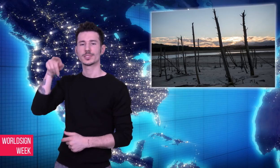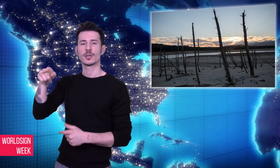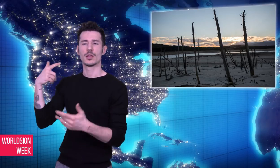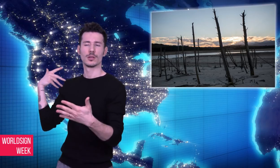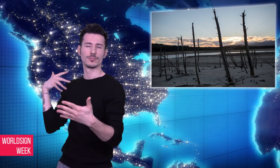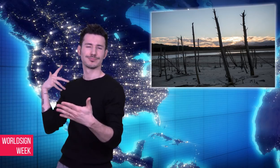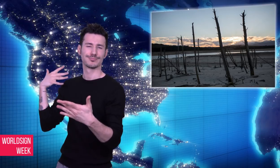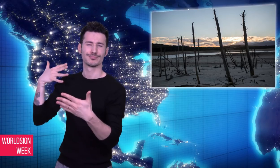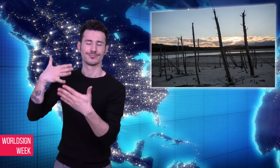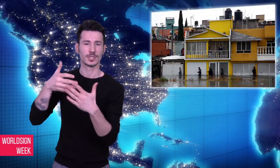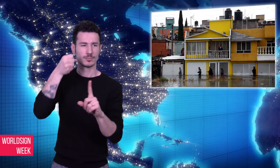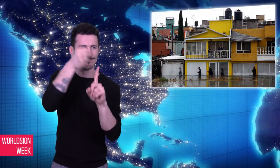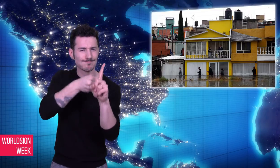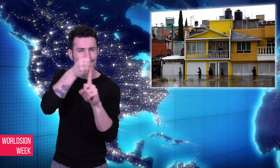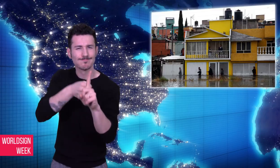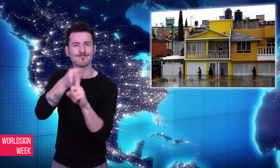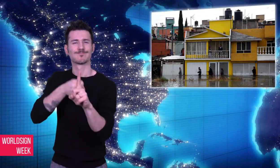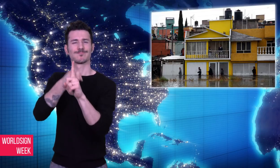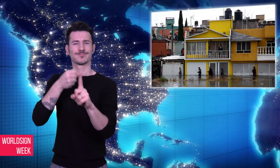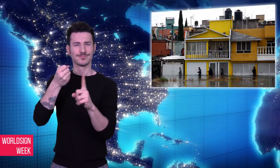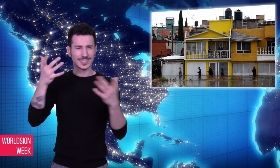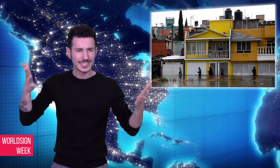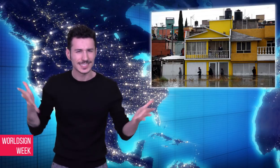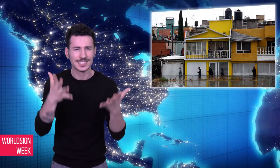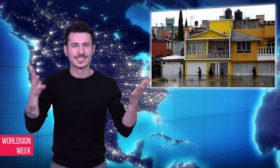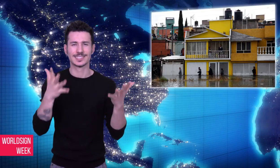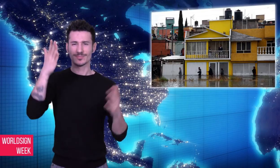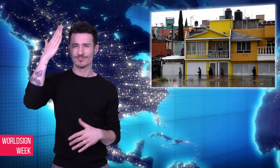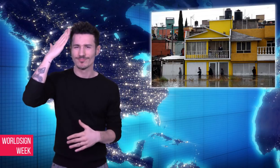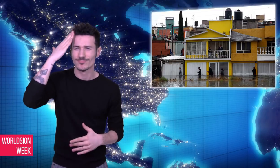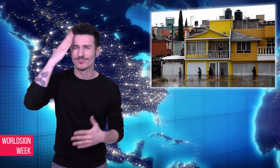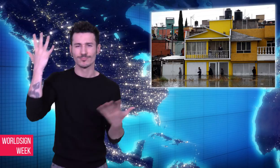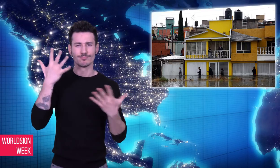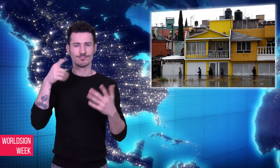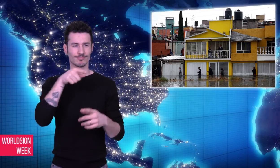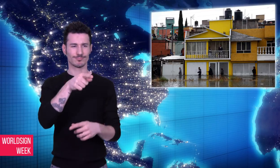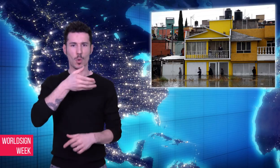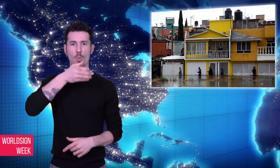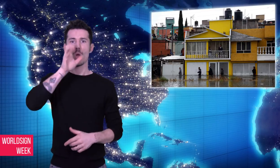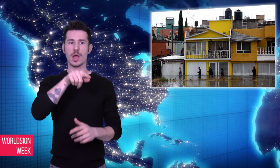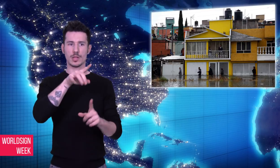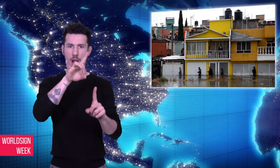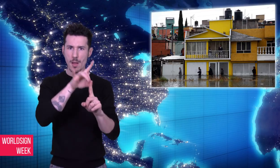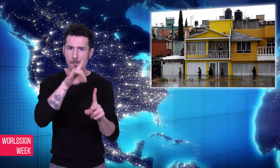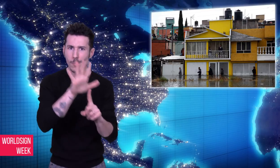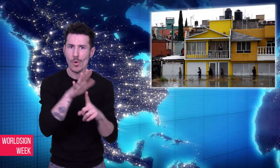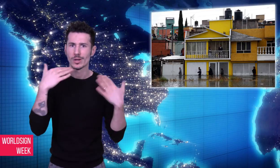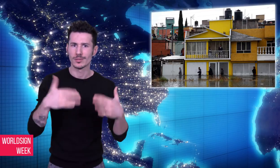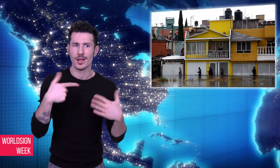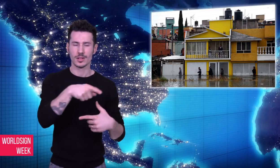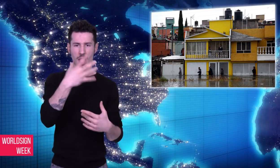efforts to increase awareness of water shortage. World Water Day marked the